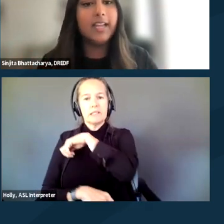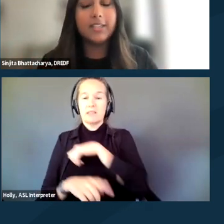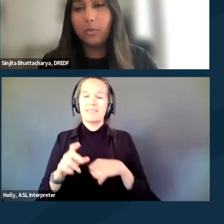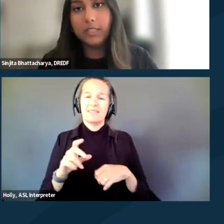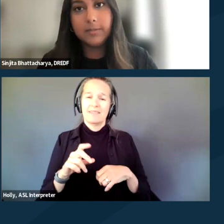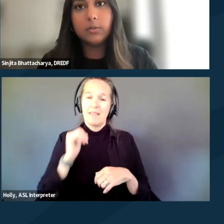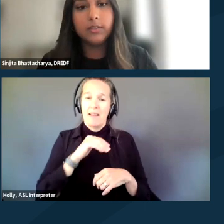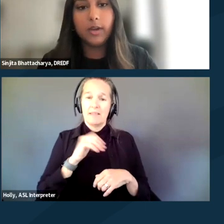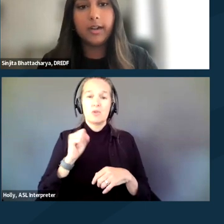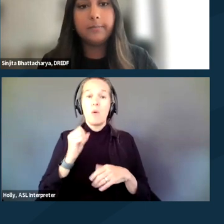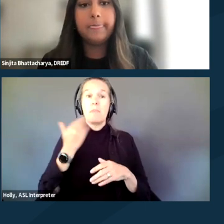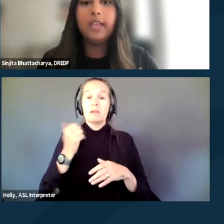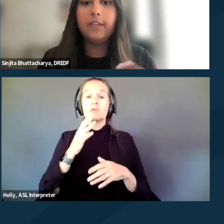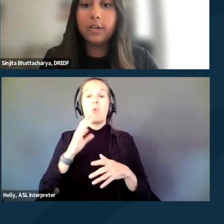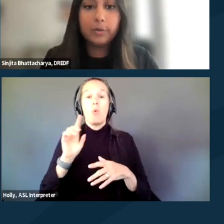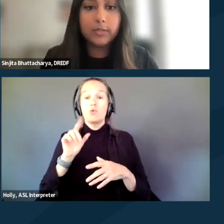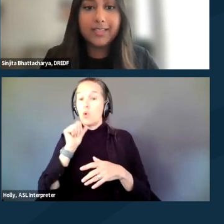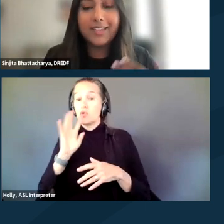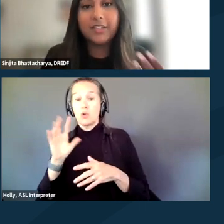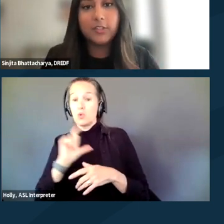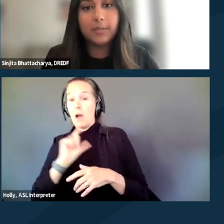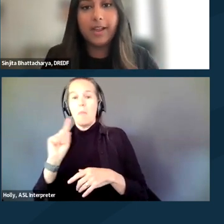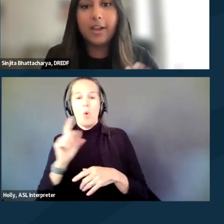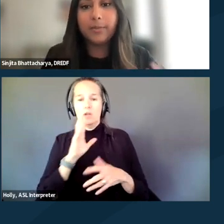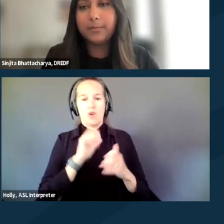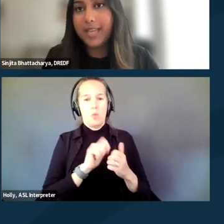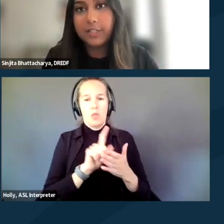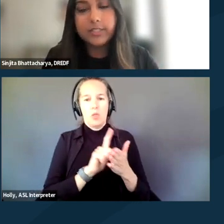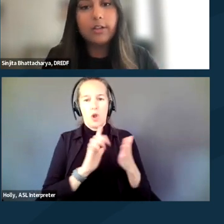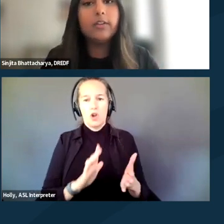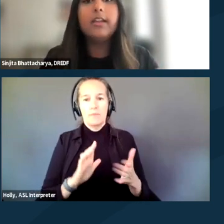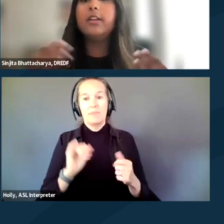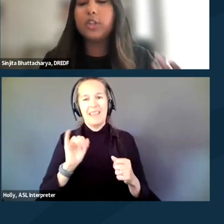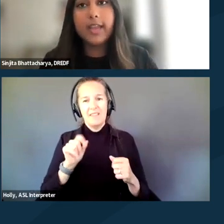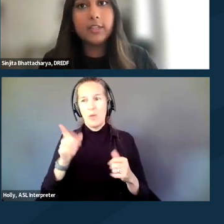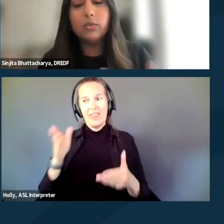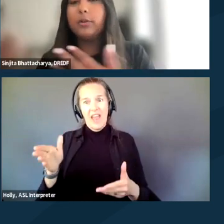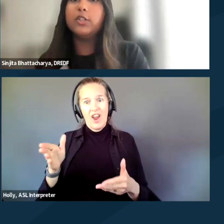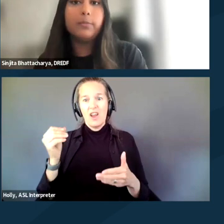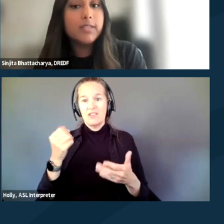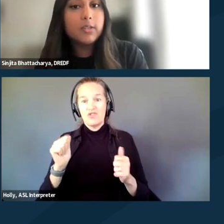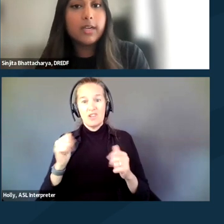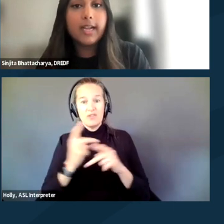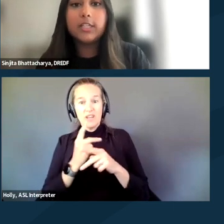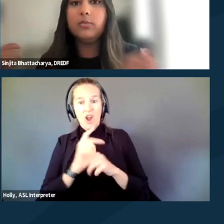and to only speak to a lawyer. If you're at a protest and concerned about how to best protect yourself, try to approach a protest organizer,